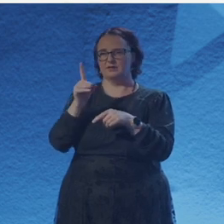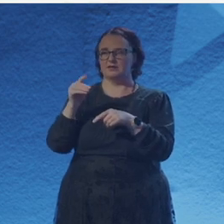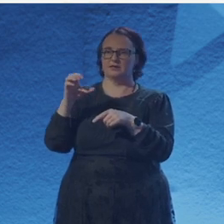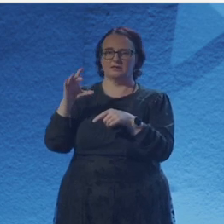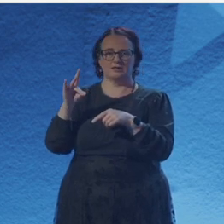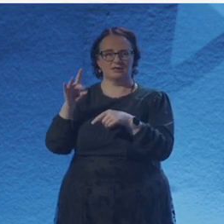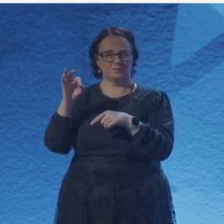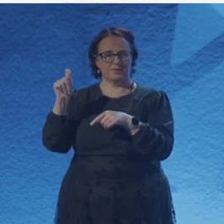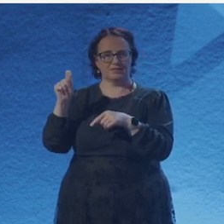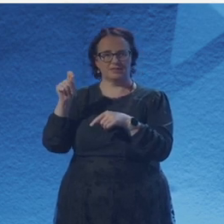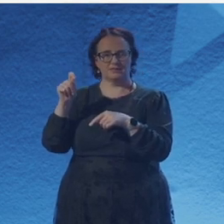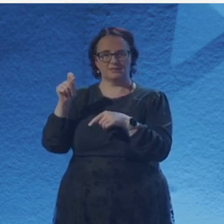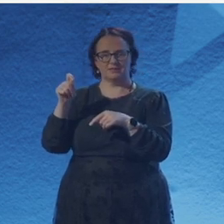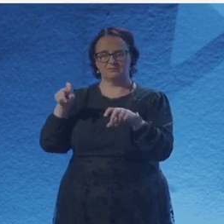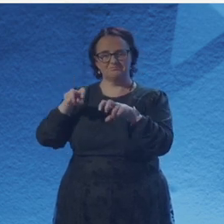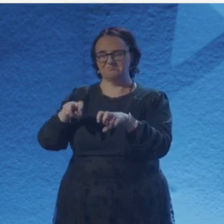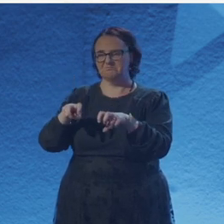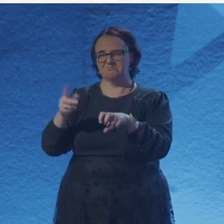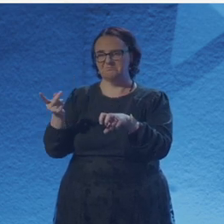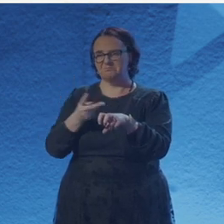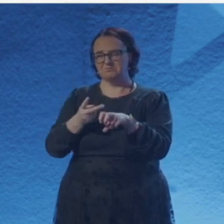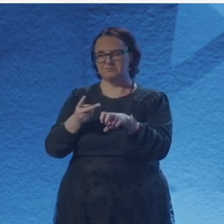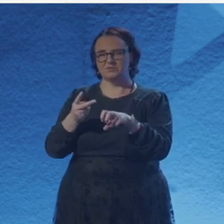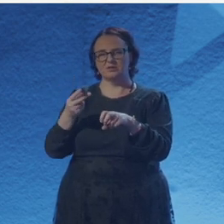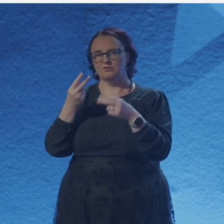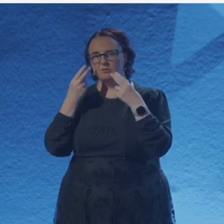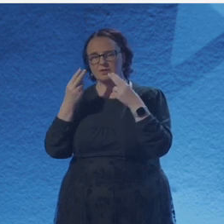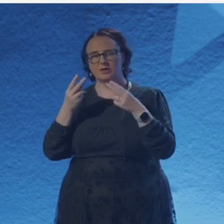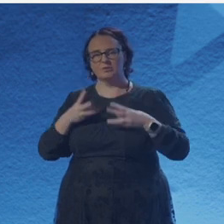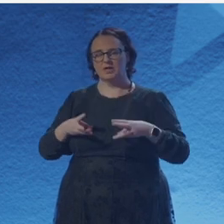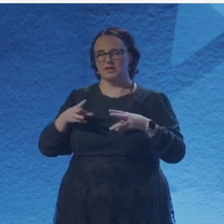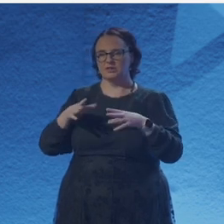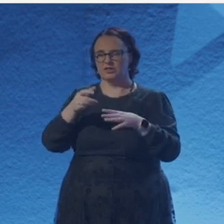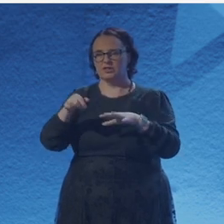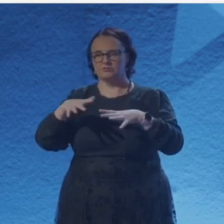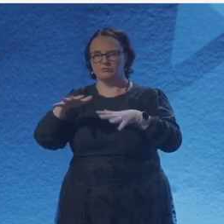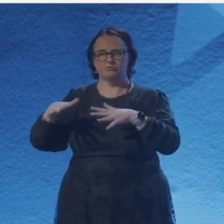Space Exploration. In the history of imagined space exploration,